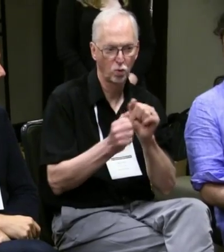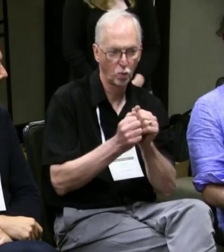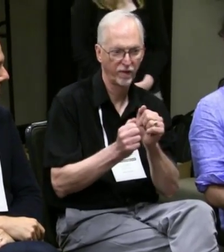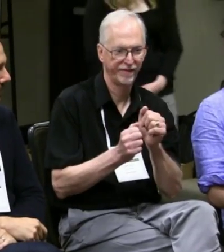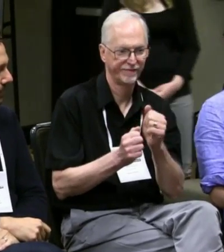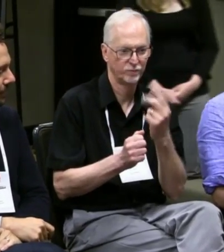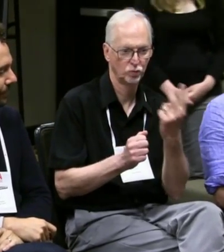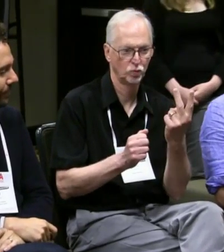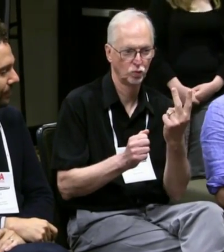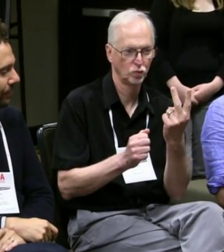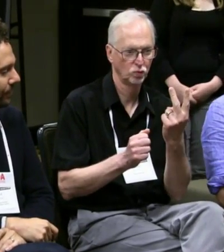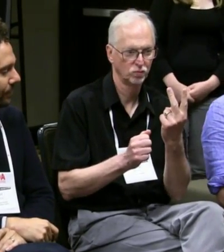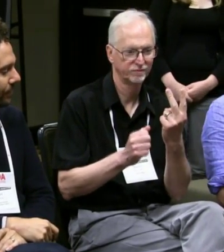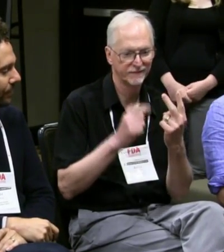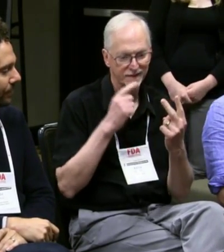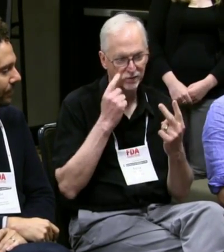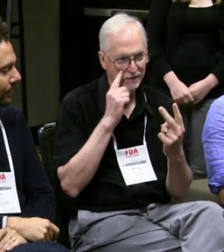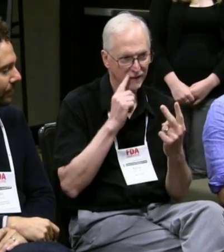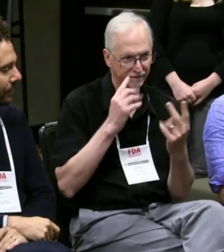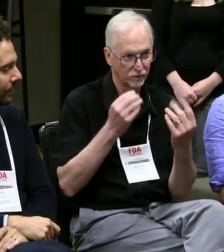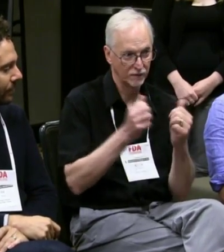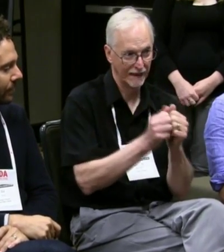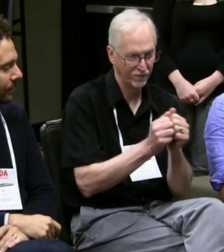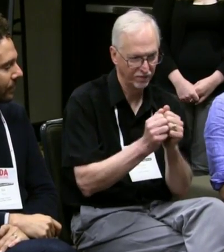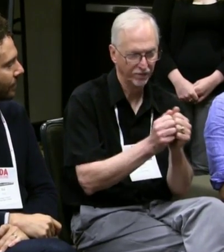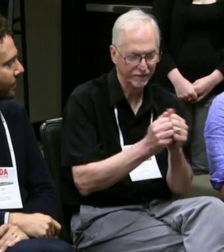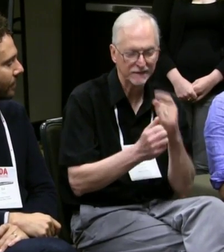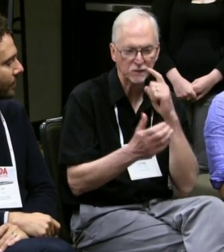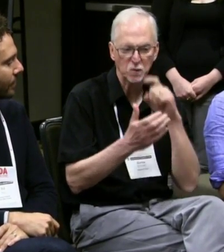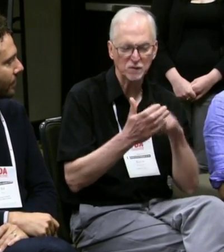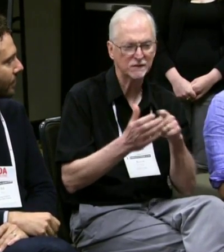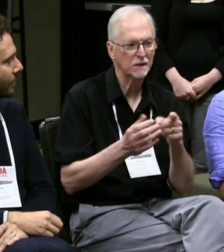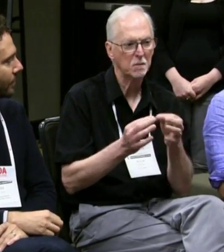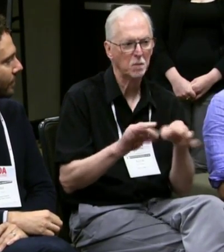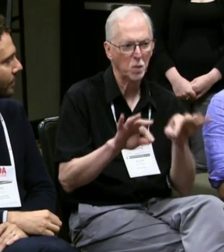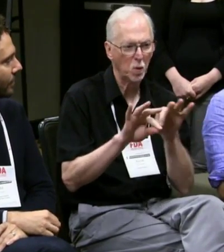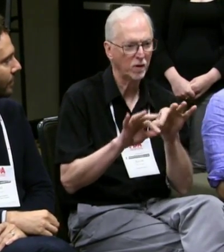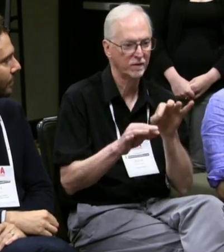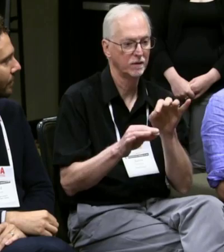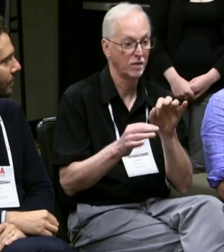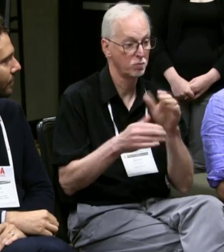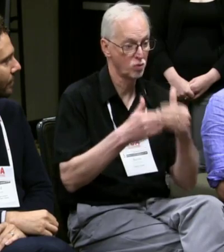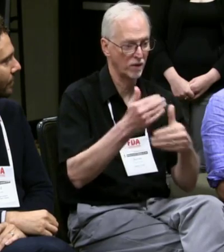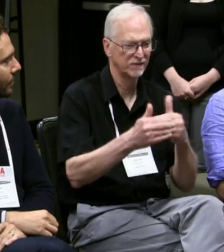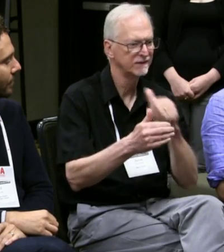(translator) And I noticed one more as I work with hearing and deaf companies together.